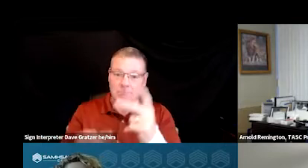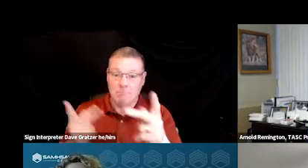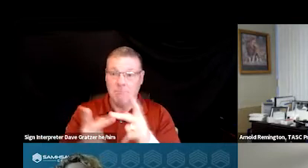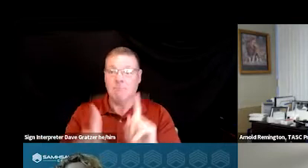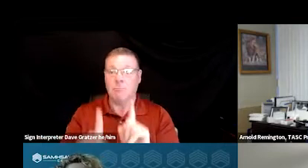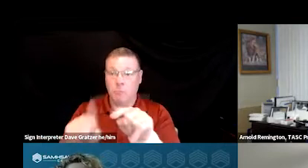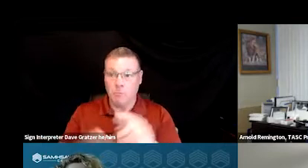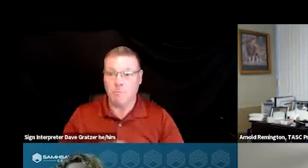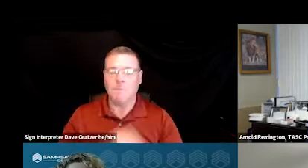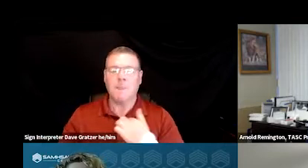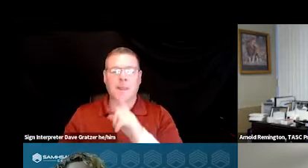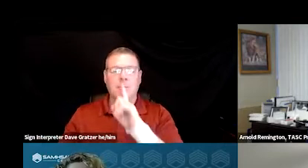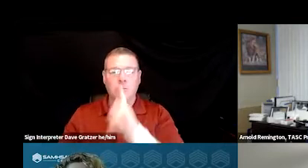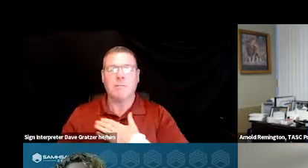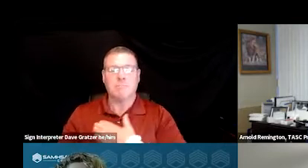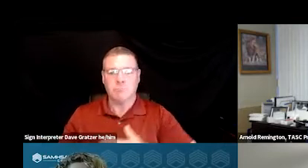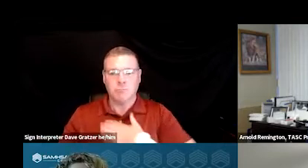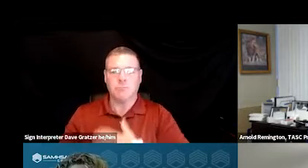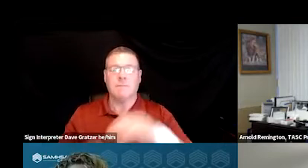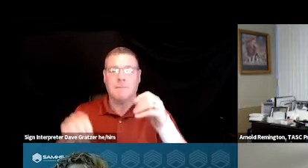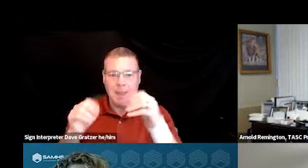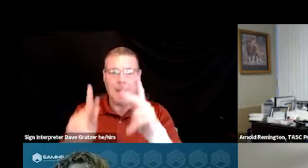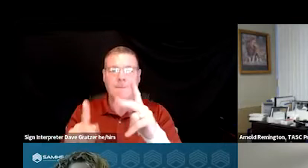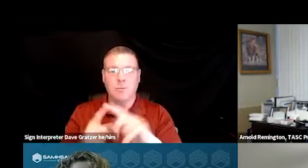I really appreciated the opportunity to travel to Houston